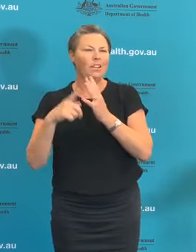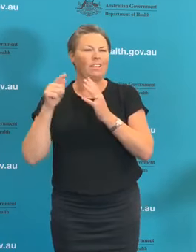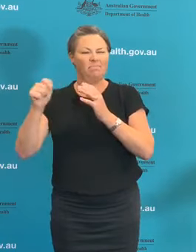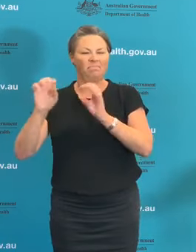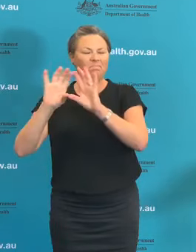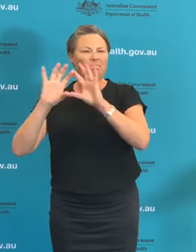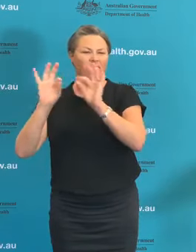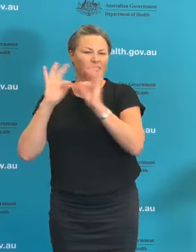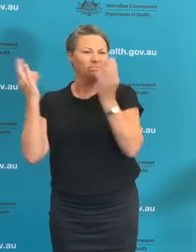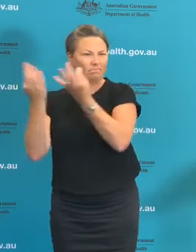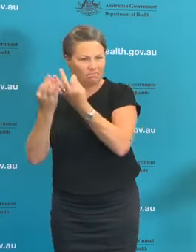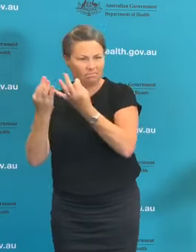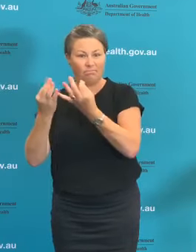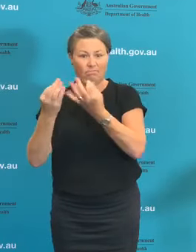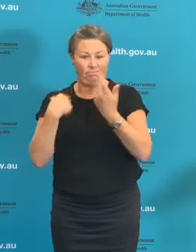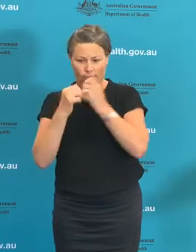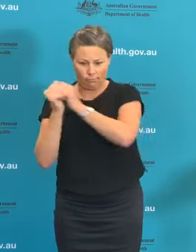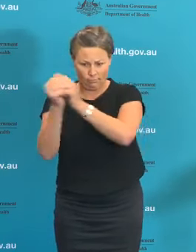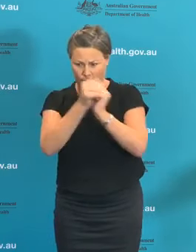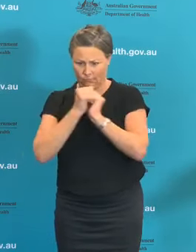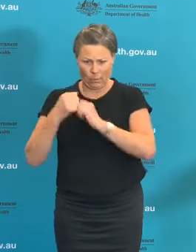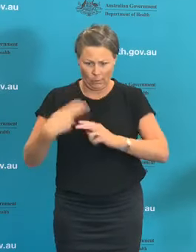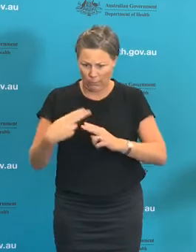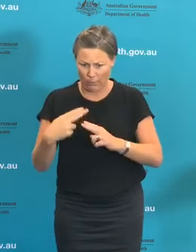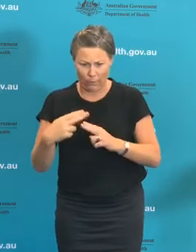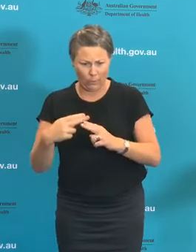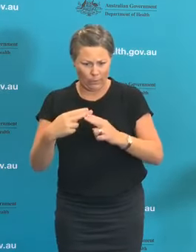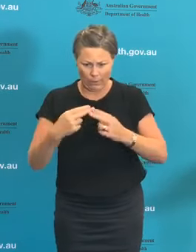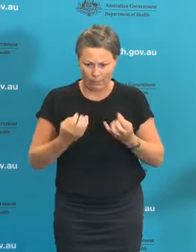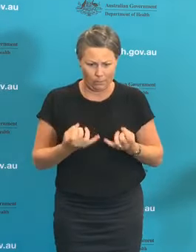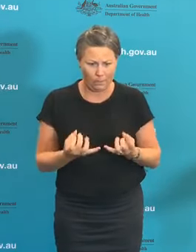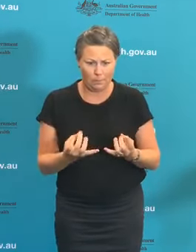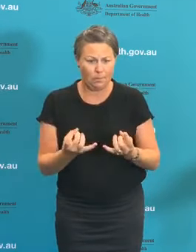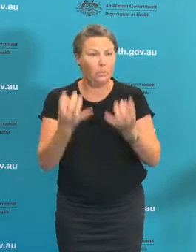collaborated extraordinarily quickly to bring that up and running and online.